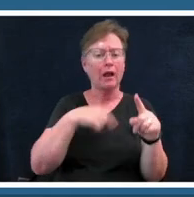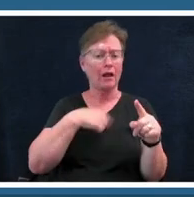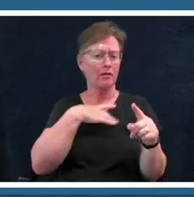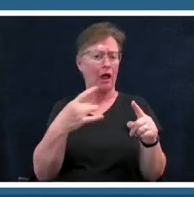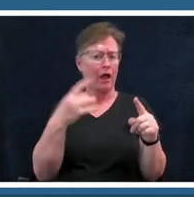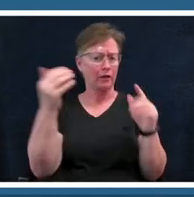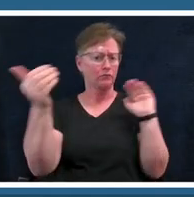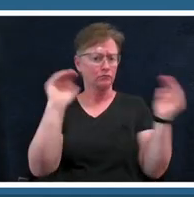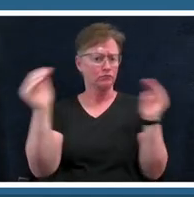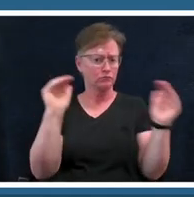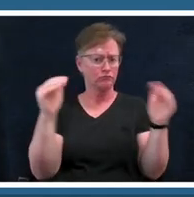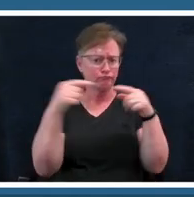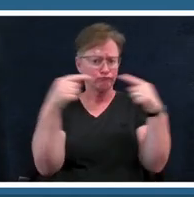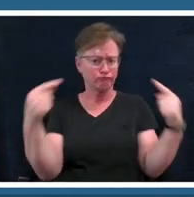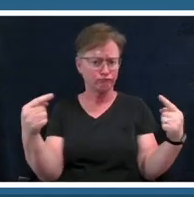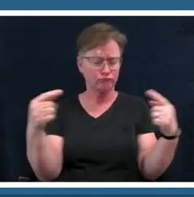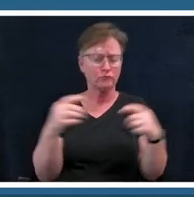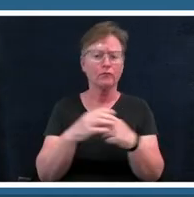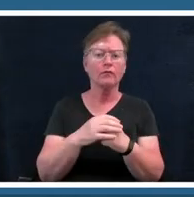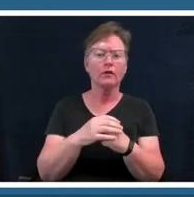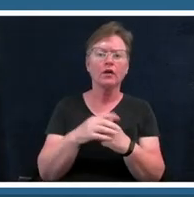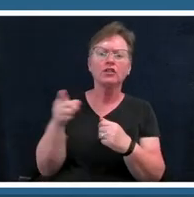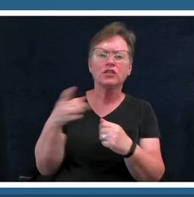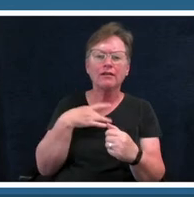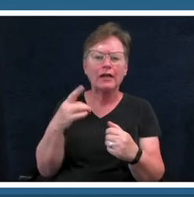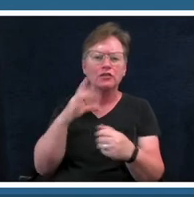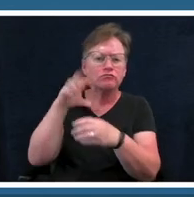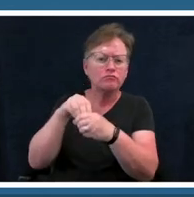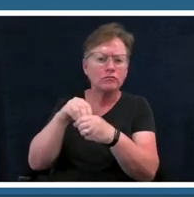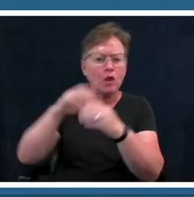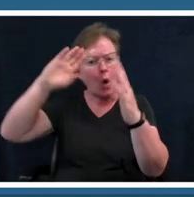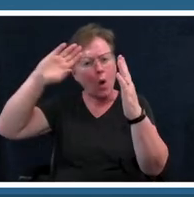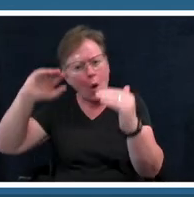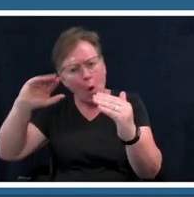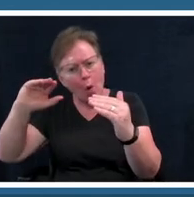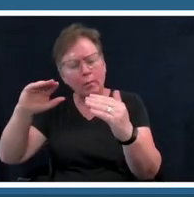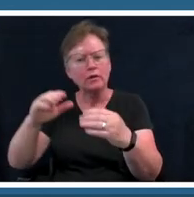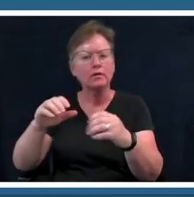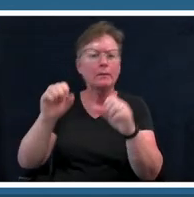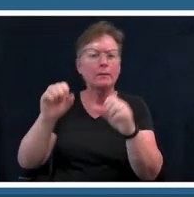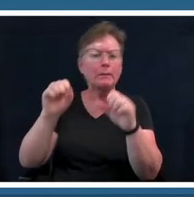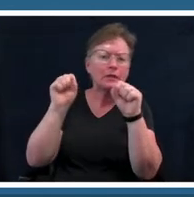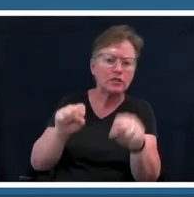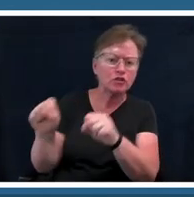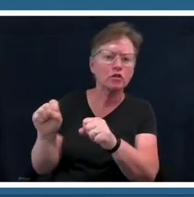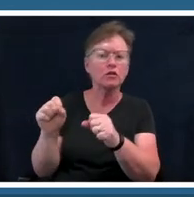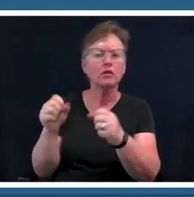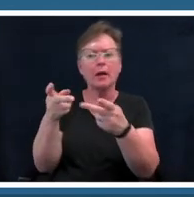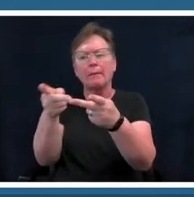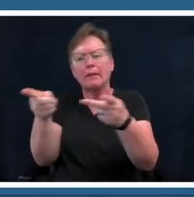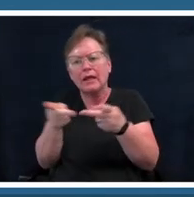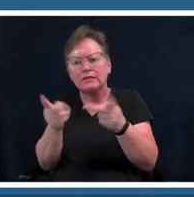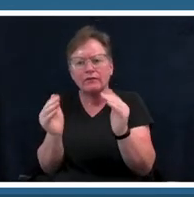of hope and potential a place where a place of equality where we all have a